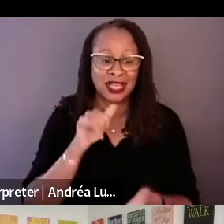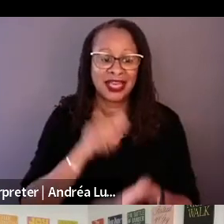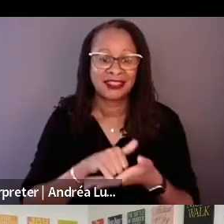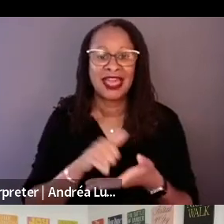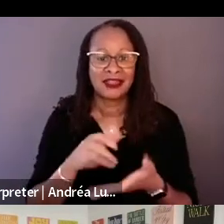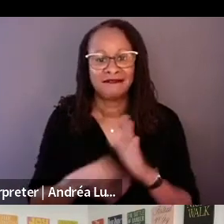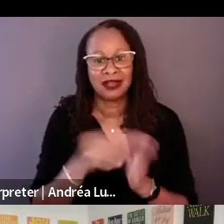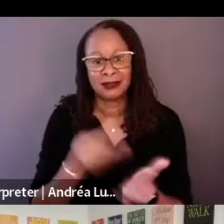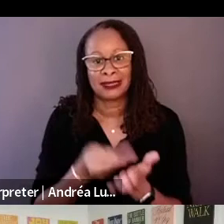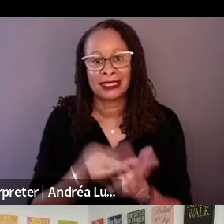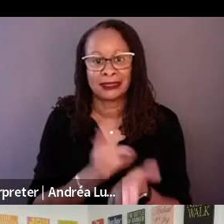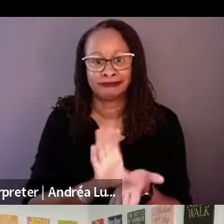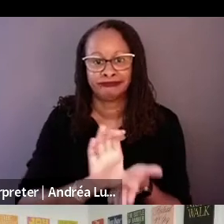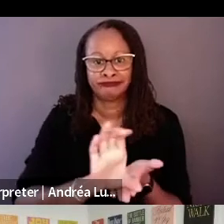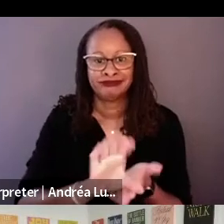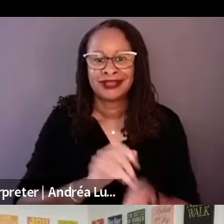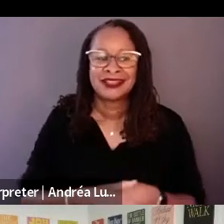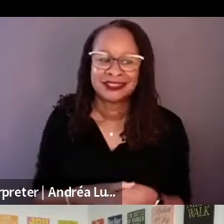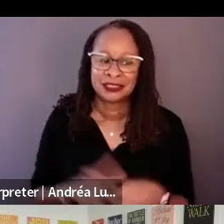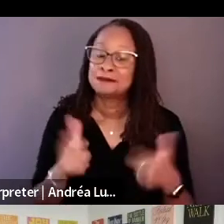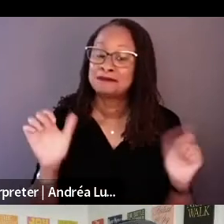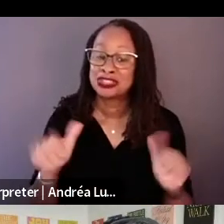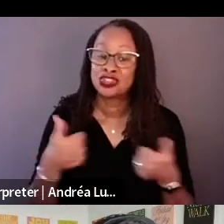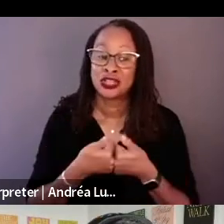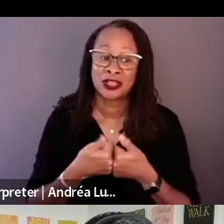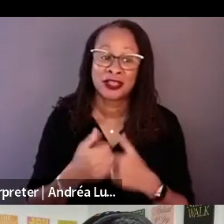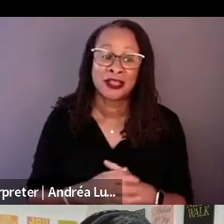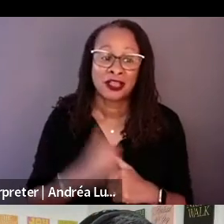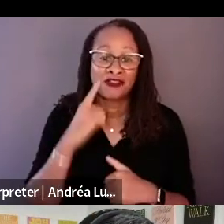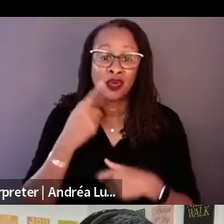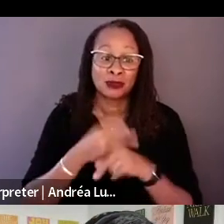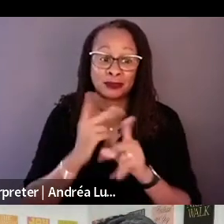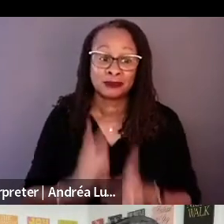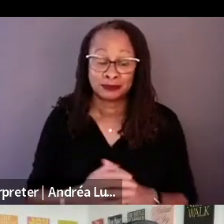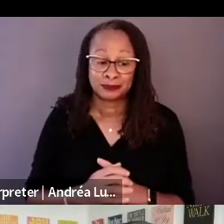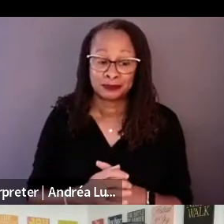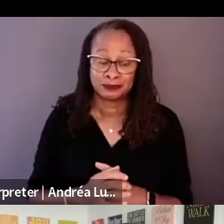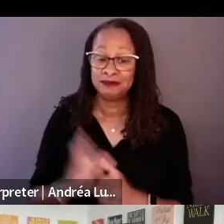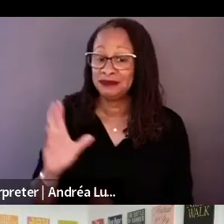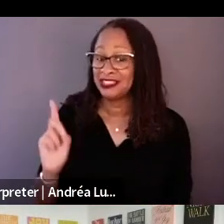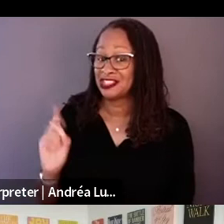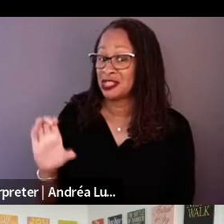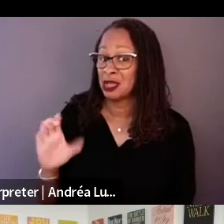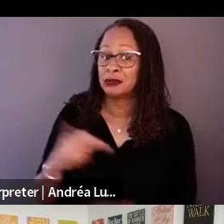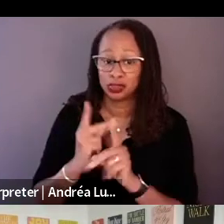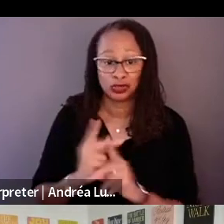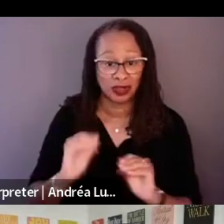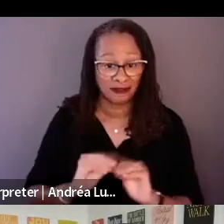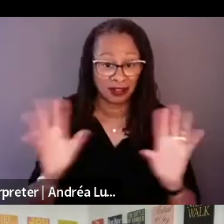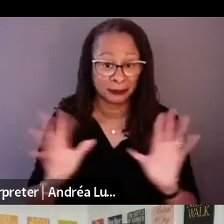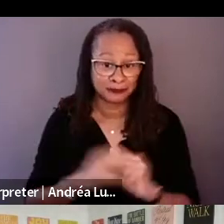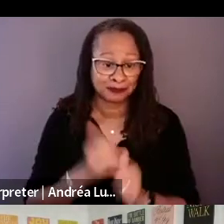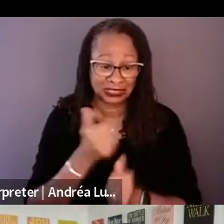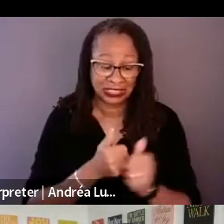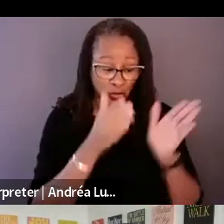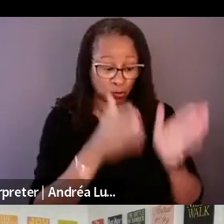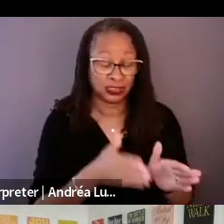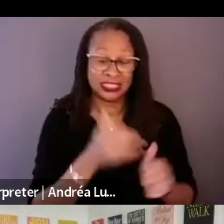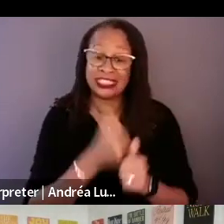It's one of the greatest challenges from a producer I think there's multiple factors here, and is